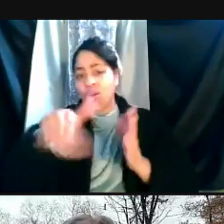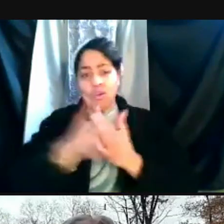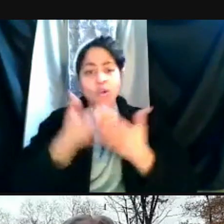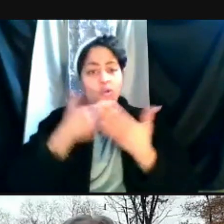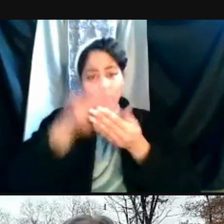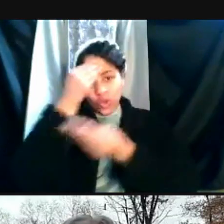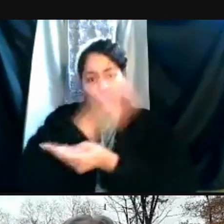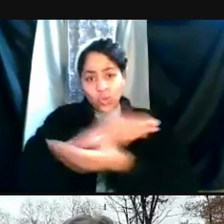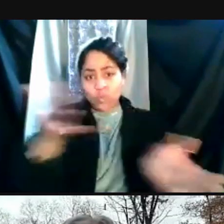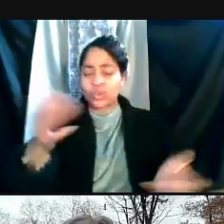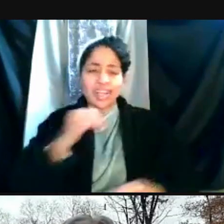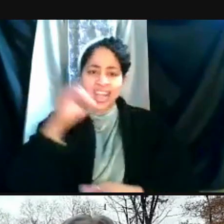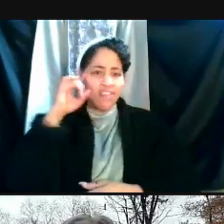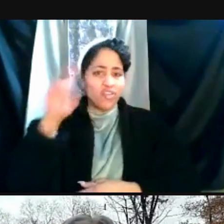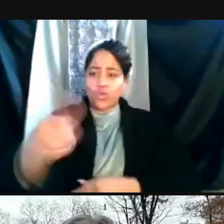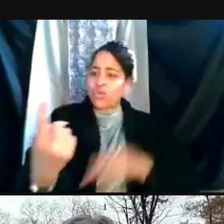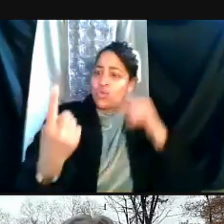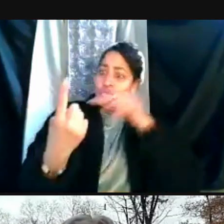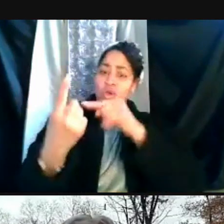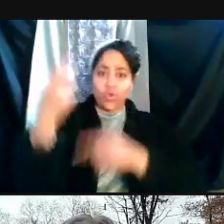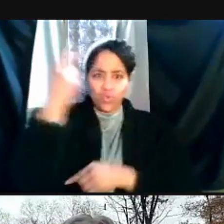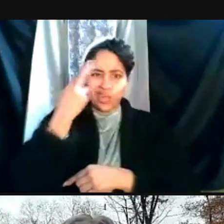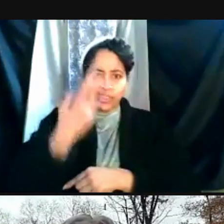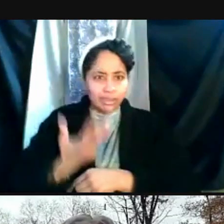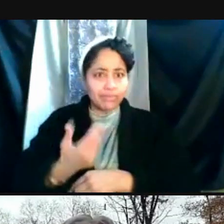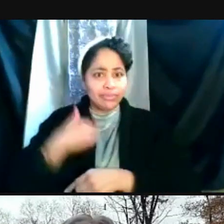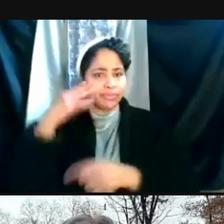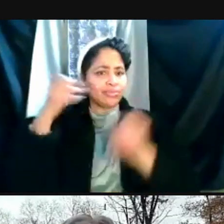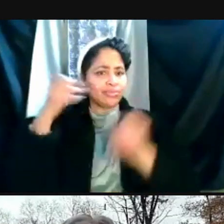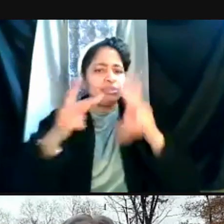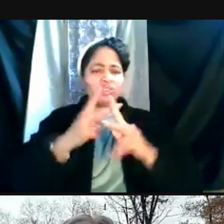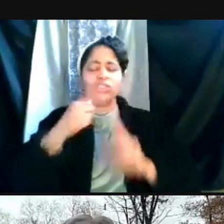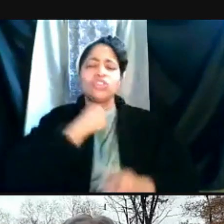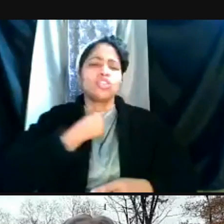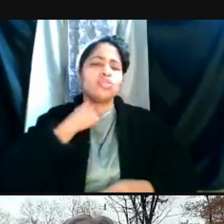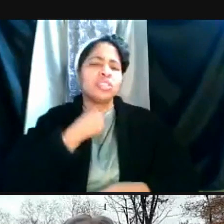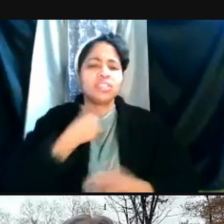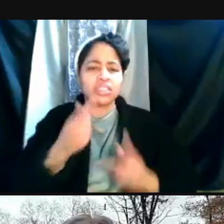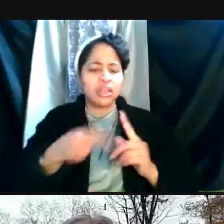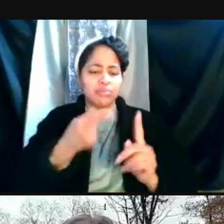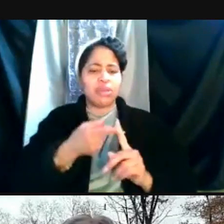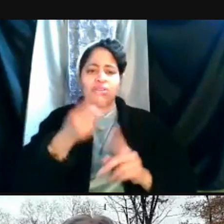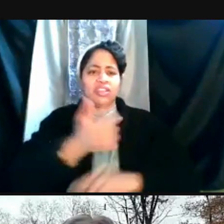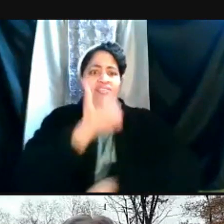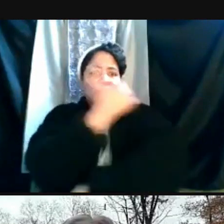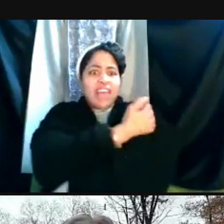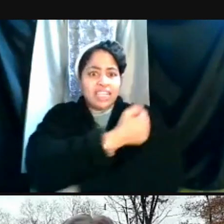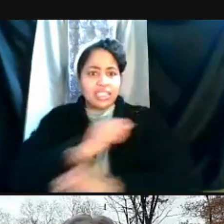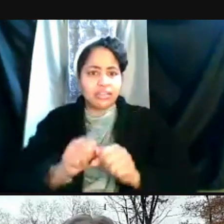and it's not for one particular reason. I know a lot of folks are very curious about vaccine rollout and this is happening.